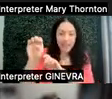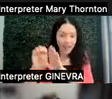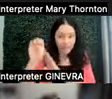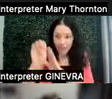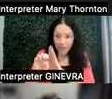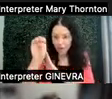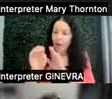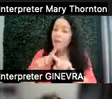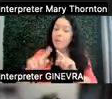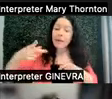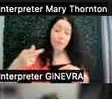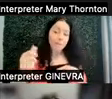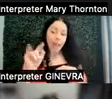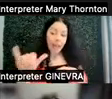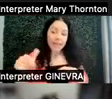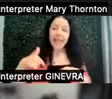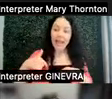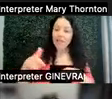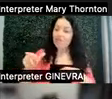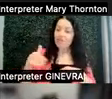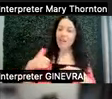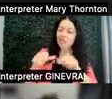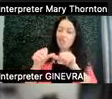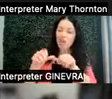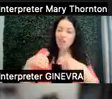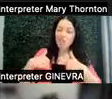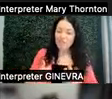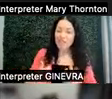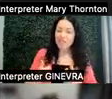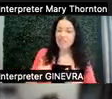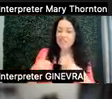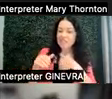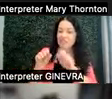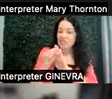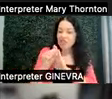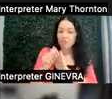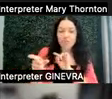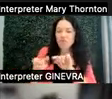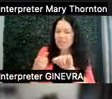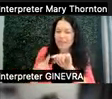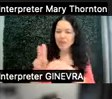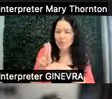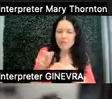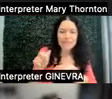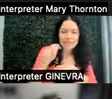Patty has chronic fatigue syndrome and so she's not able to use the stairs. So we could probably just each go our own way